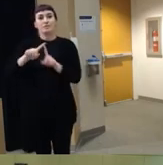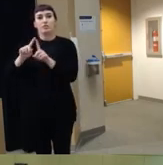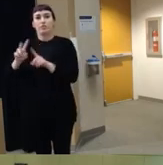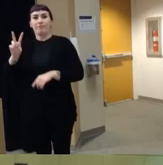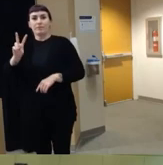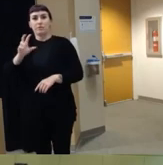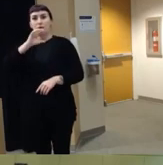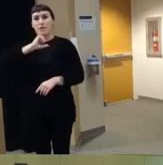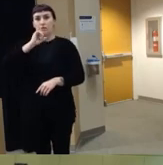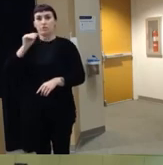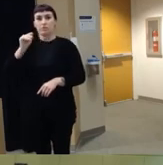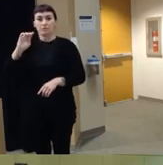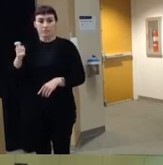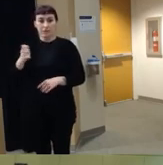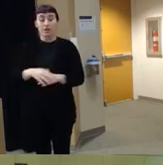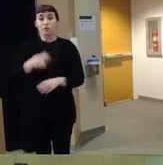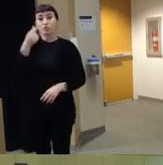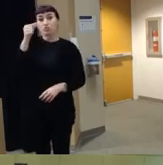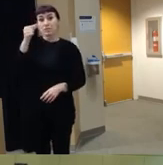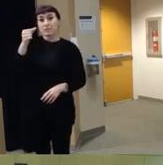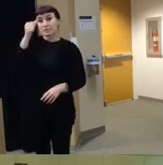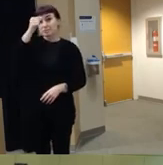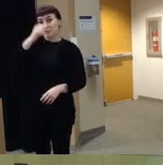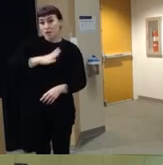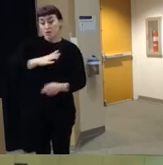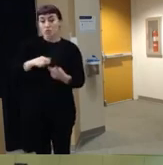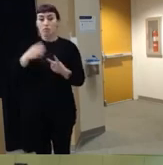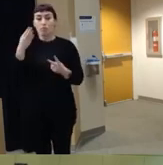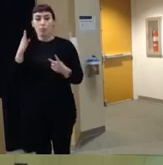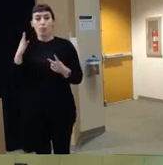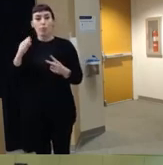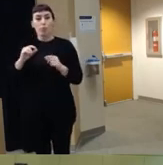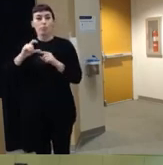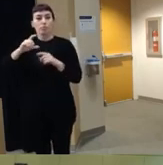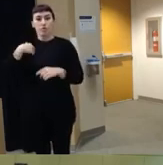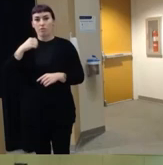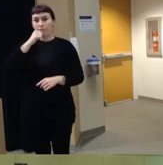um so the green bars are male the blue bars are female and the yellow line just kind of